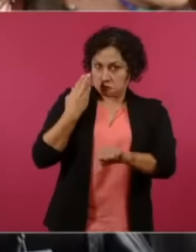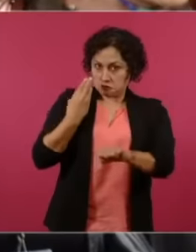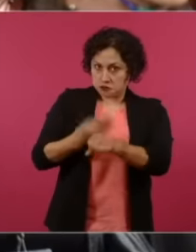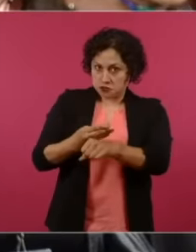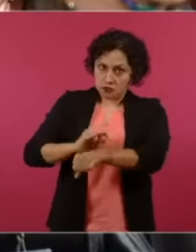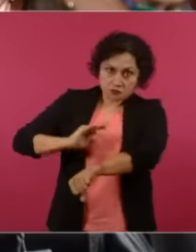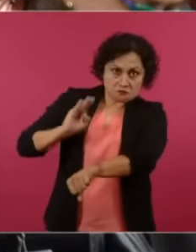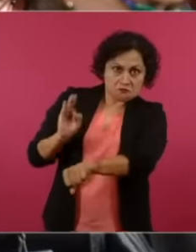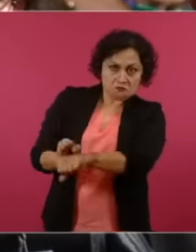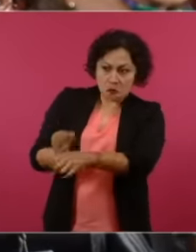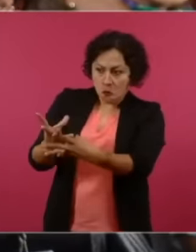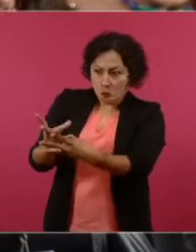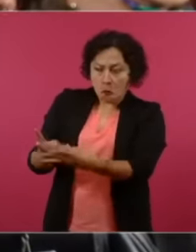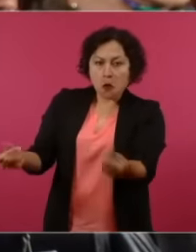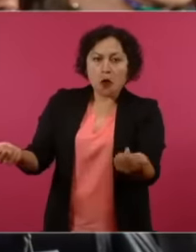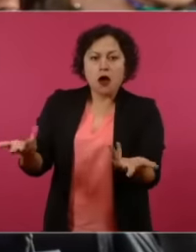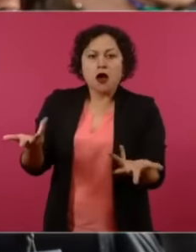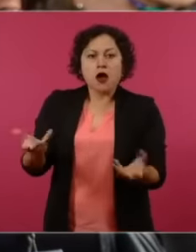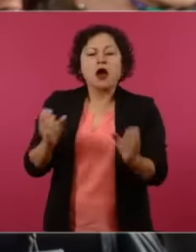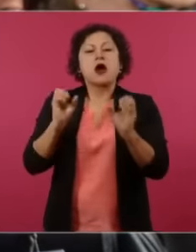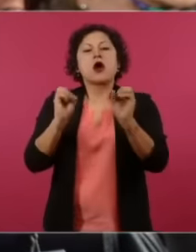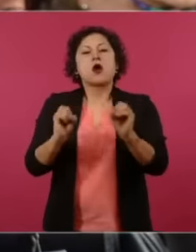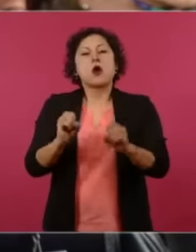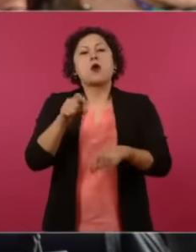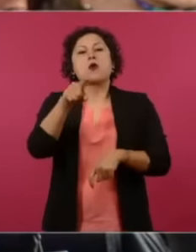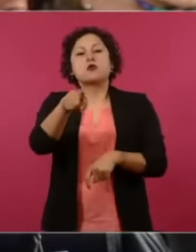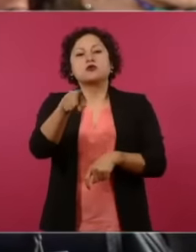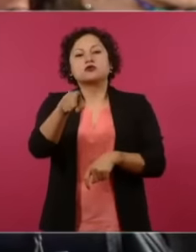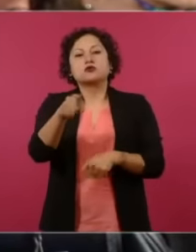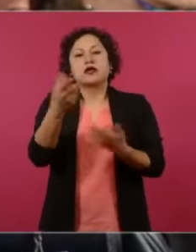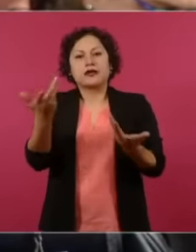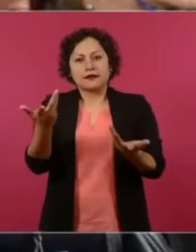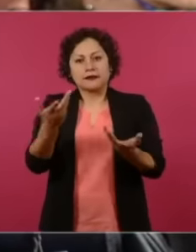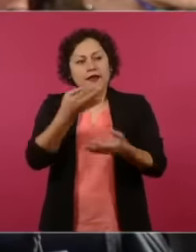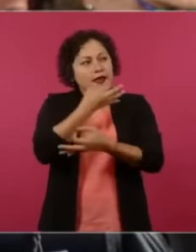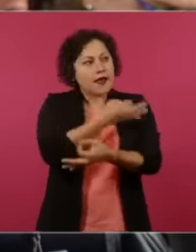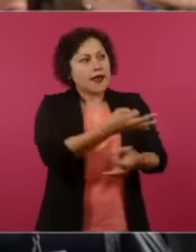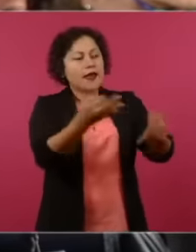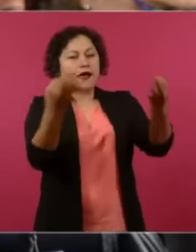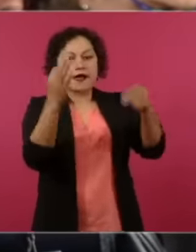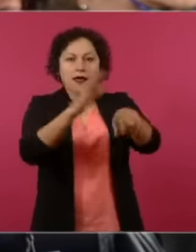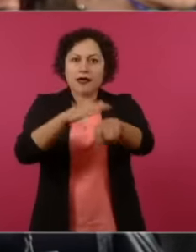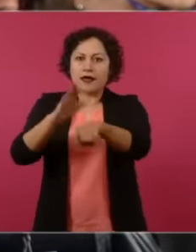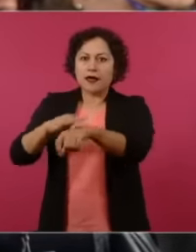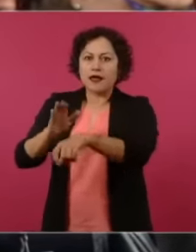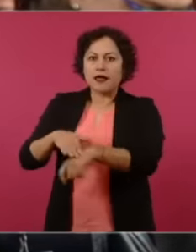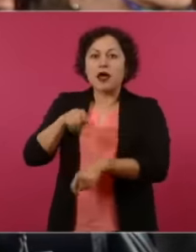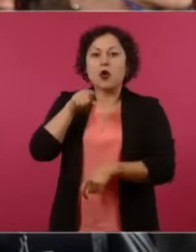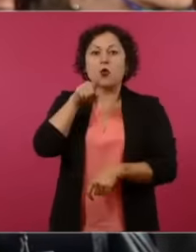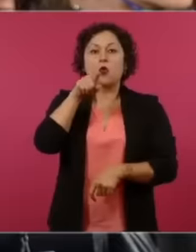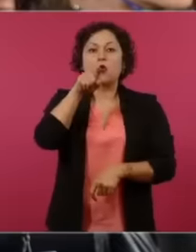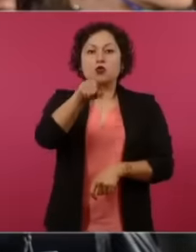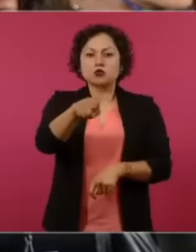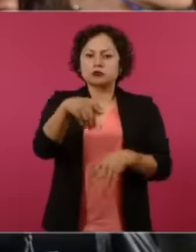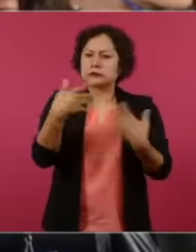you influence a lot they did not release Max they have released many people because you intervene because